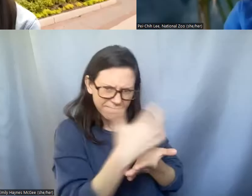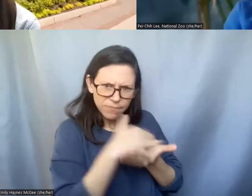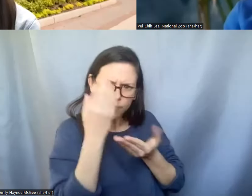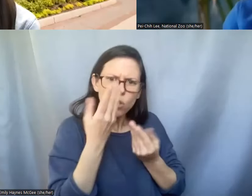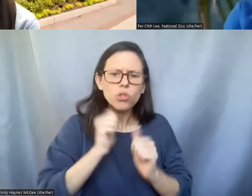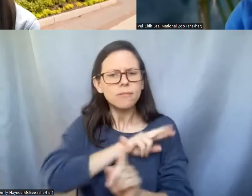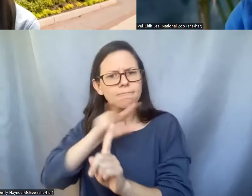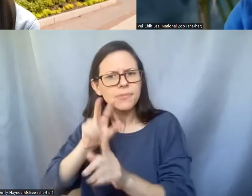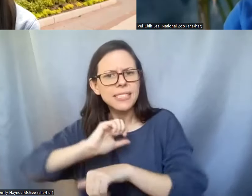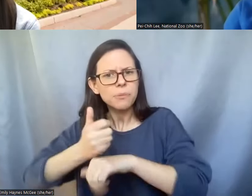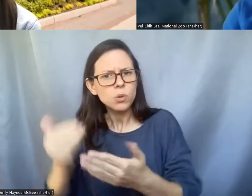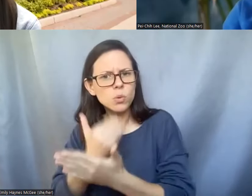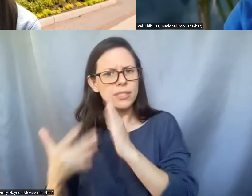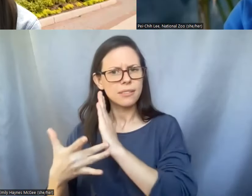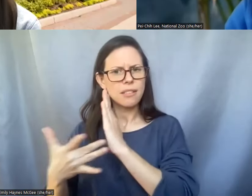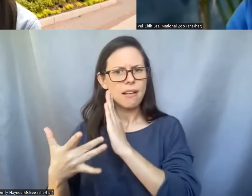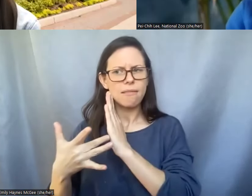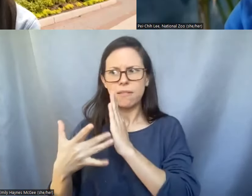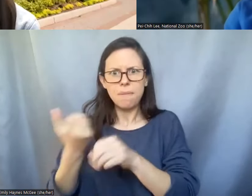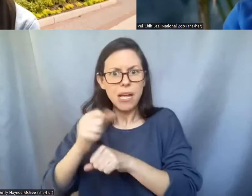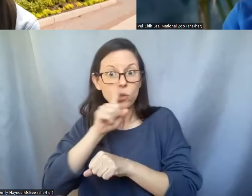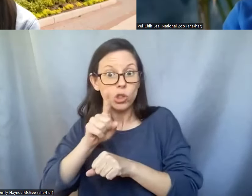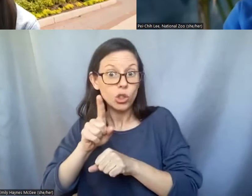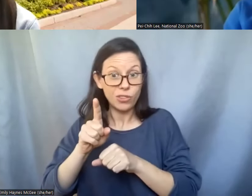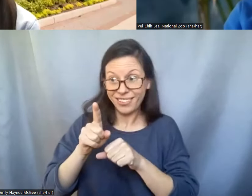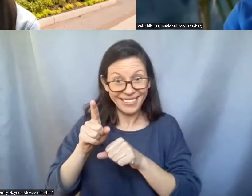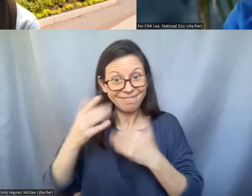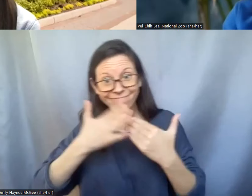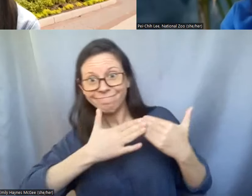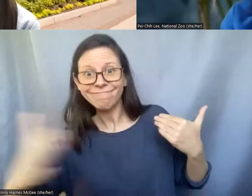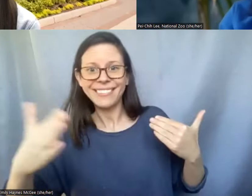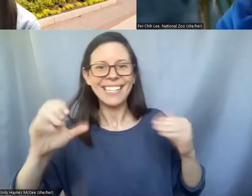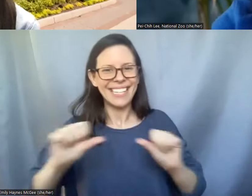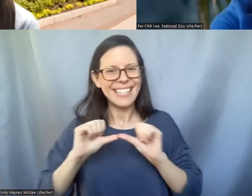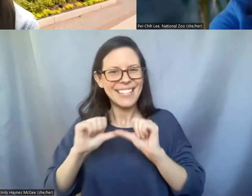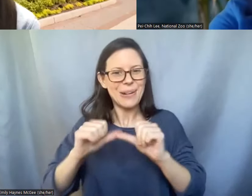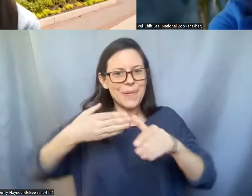help us to make sure we can still make baby animals in the future. >>Shellie: That's awesome, the goal